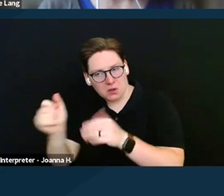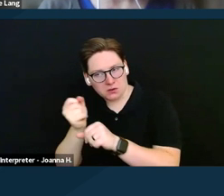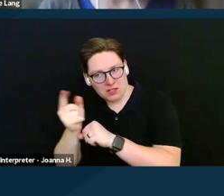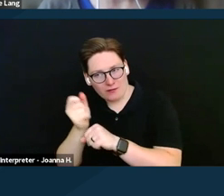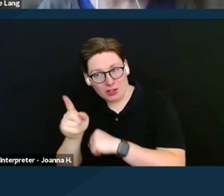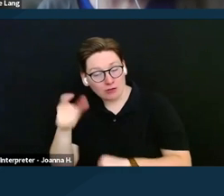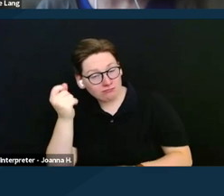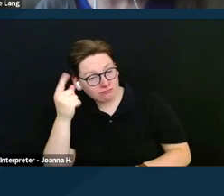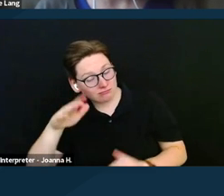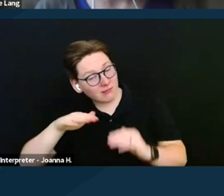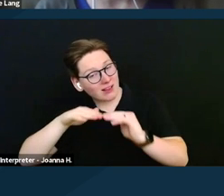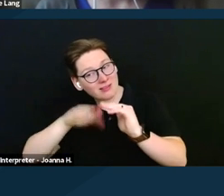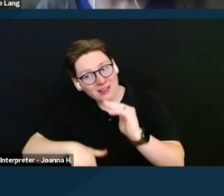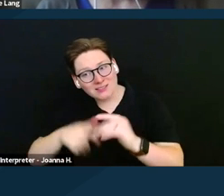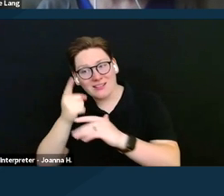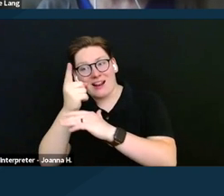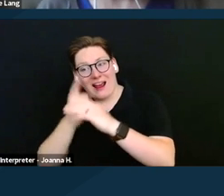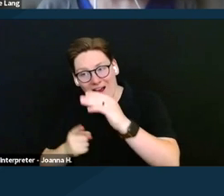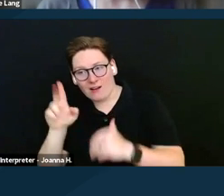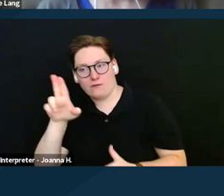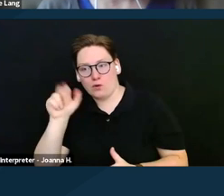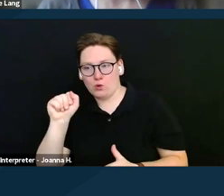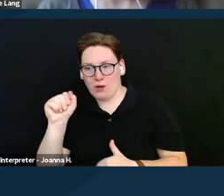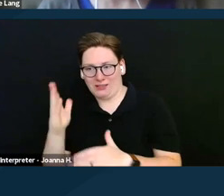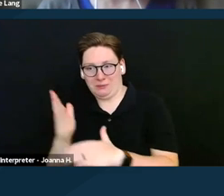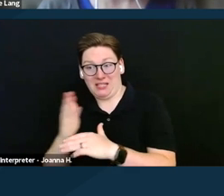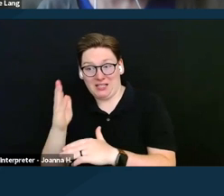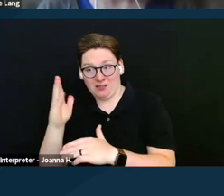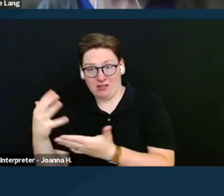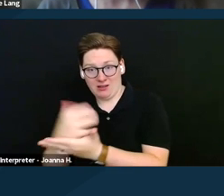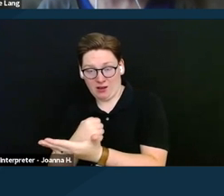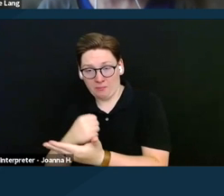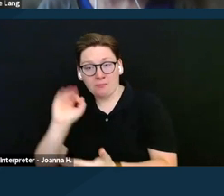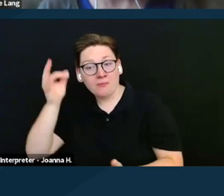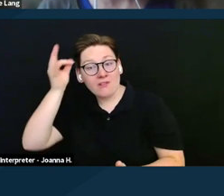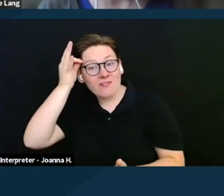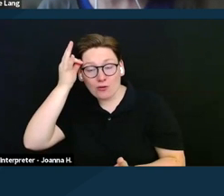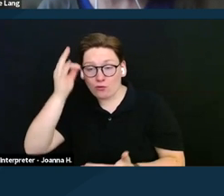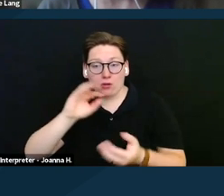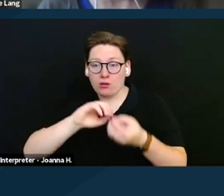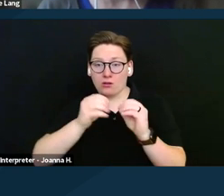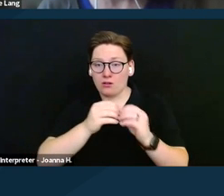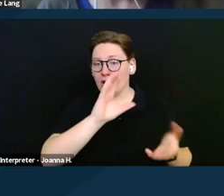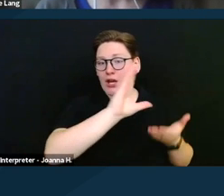of the US median income, will bring the federal portion of the SSI benefit to zero.